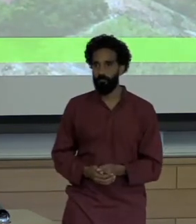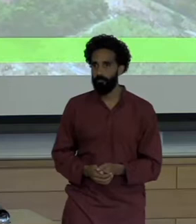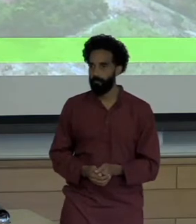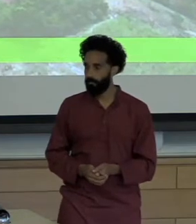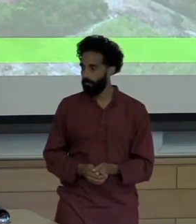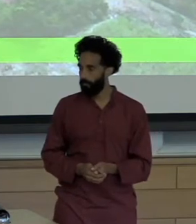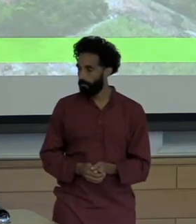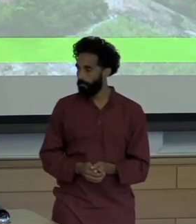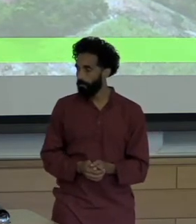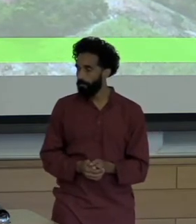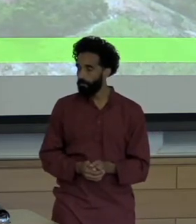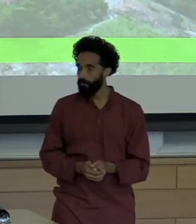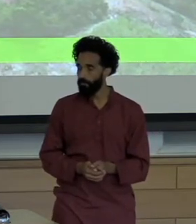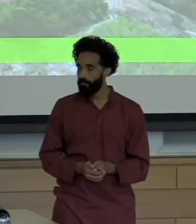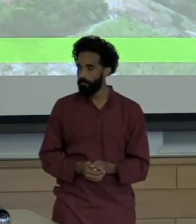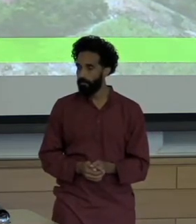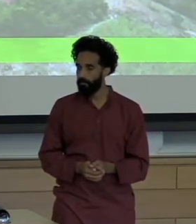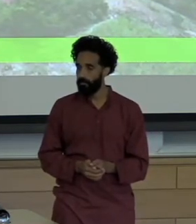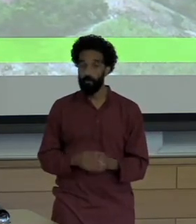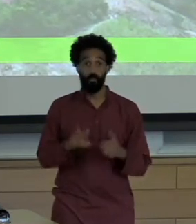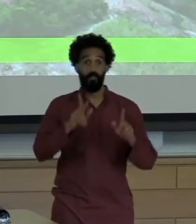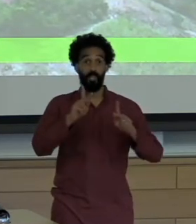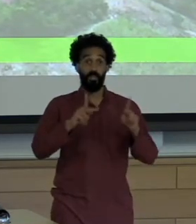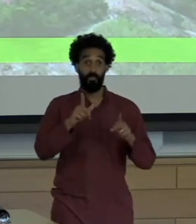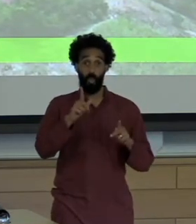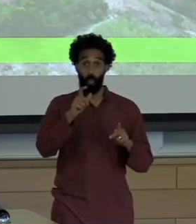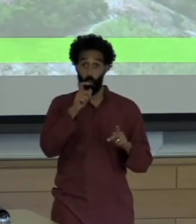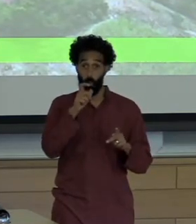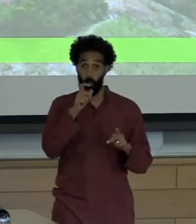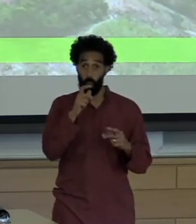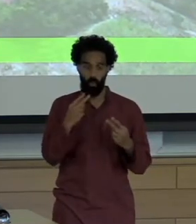Among the affected Were the indigenous Chranic people